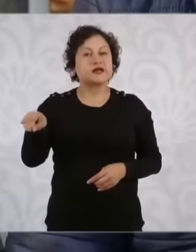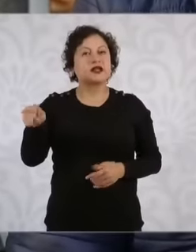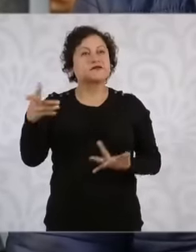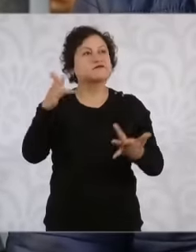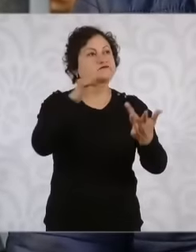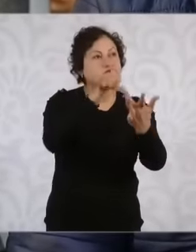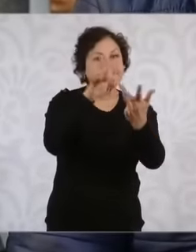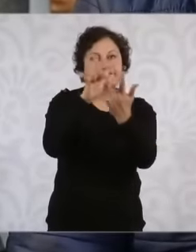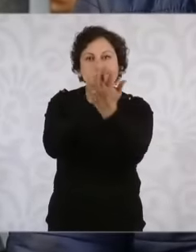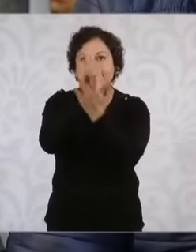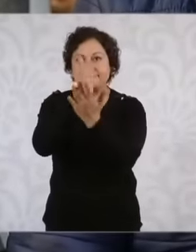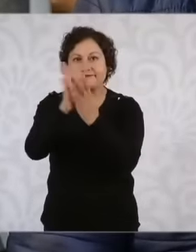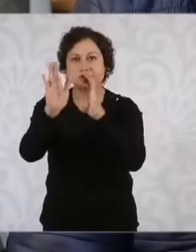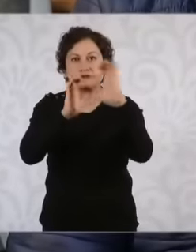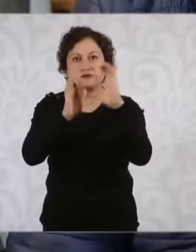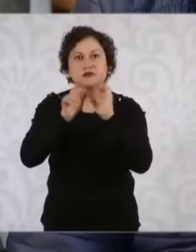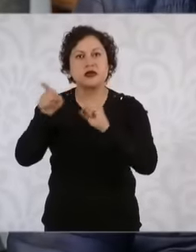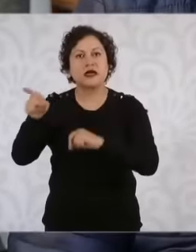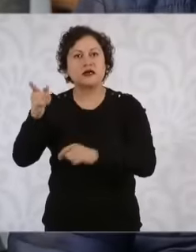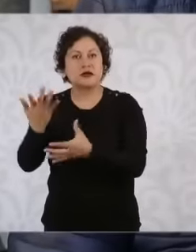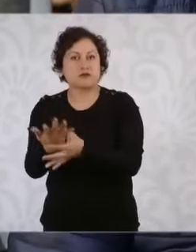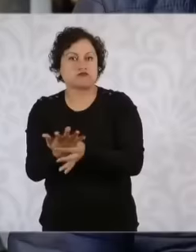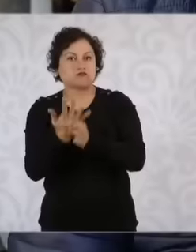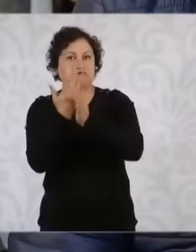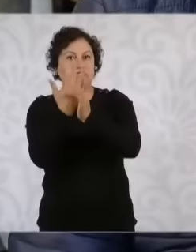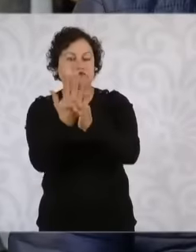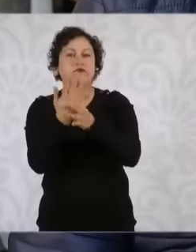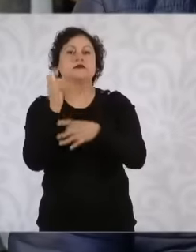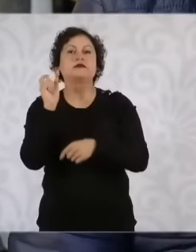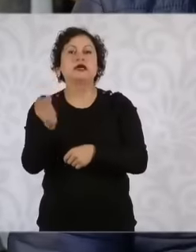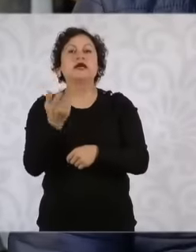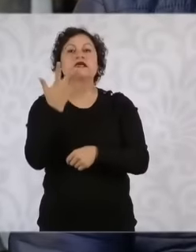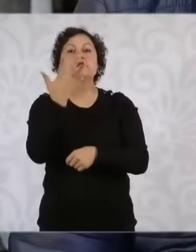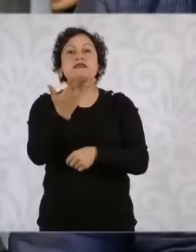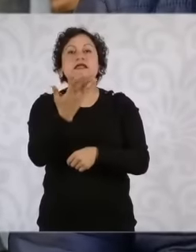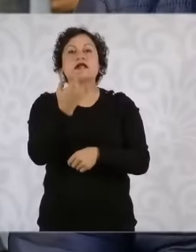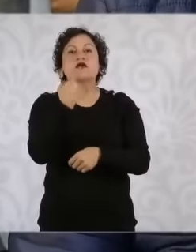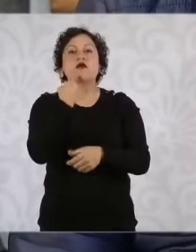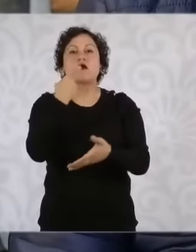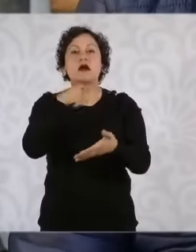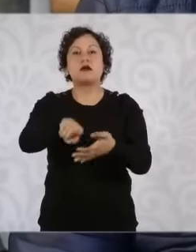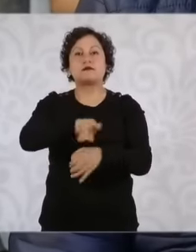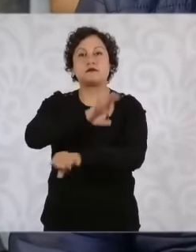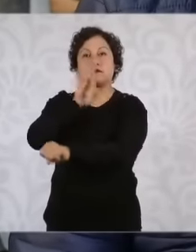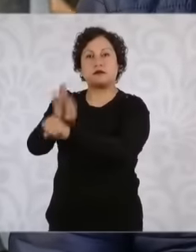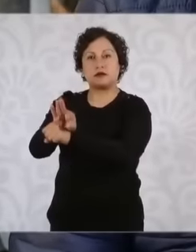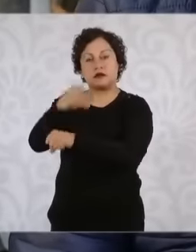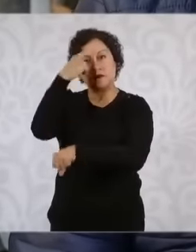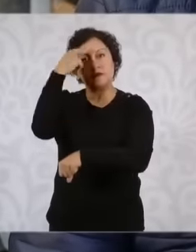she has five protections that prevent the reform from moving forward on the electoral issue, the INE